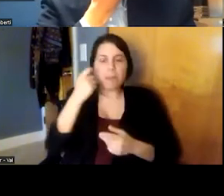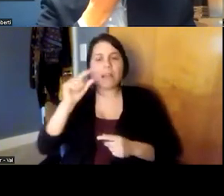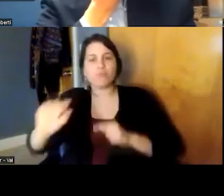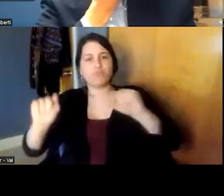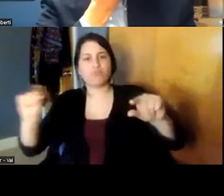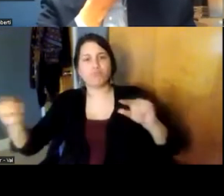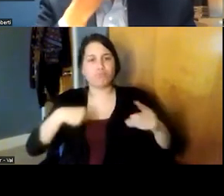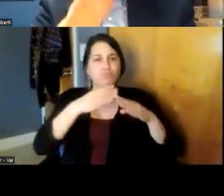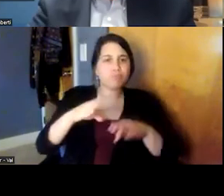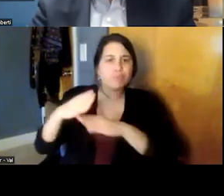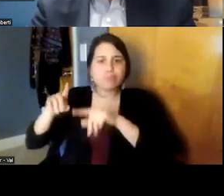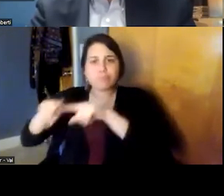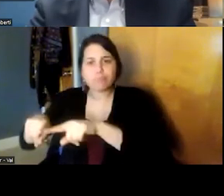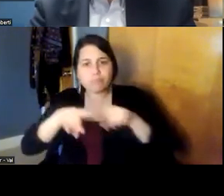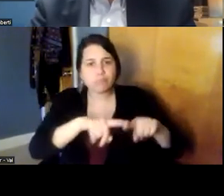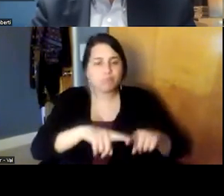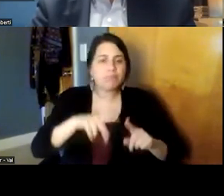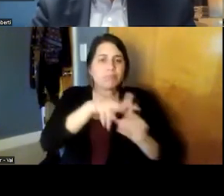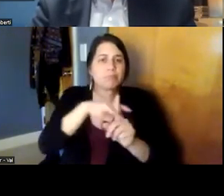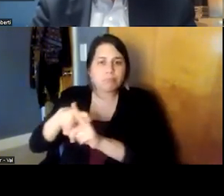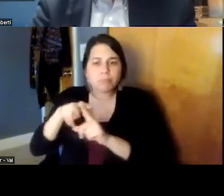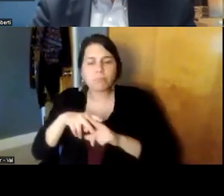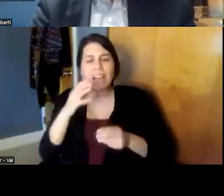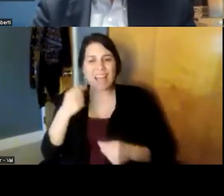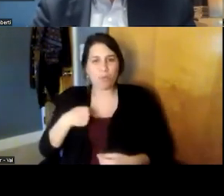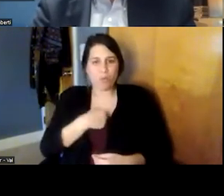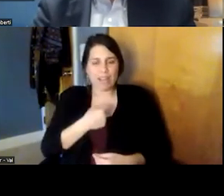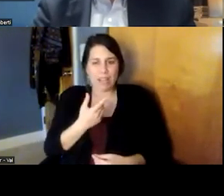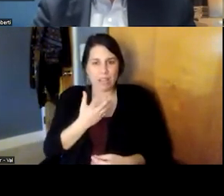for the and hold what the patient needs in mind in order to do that well